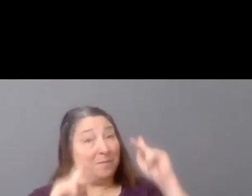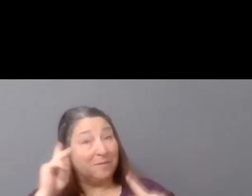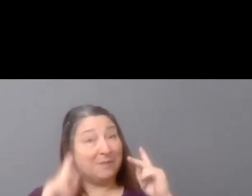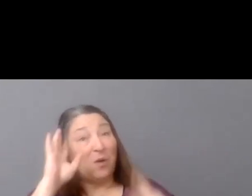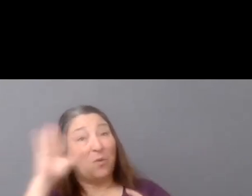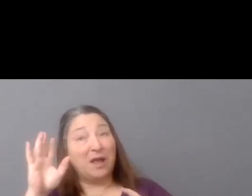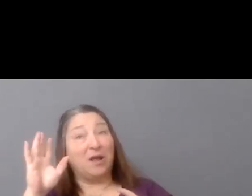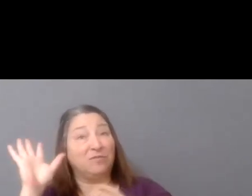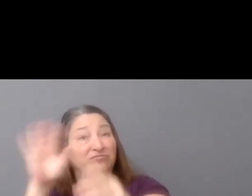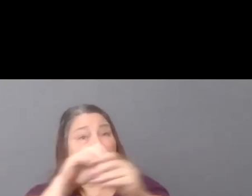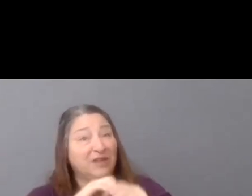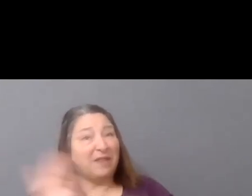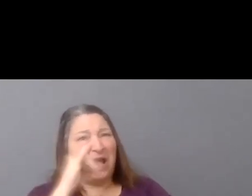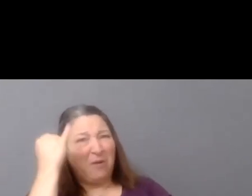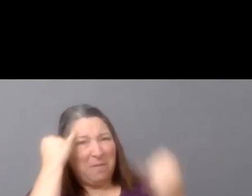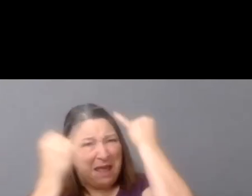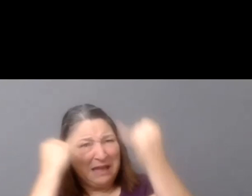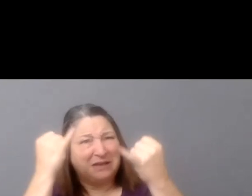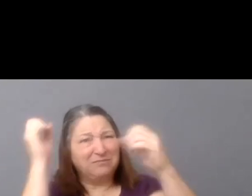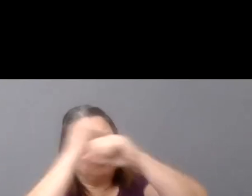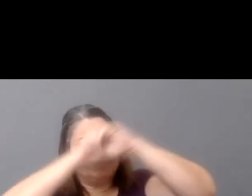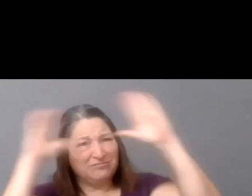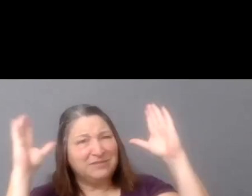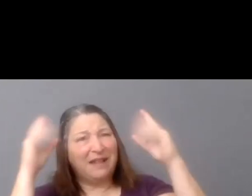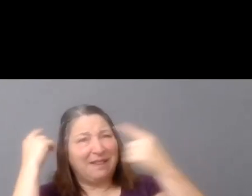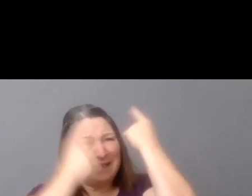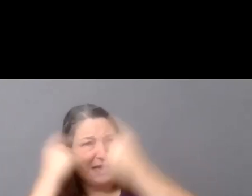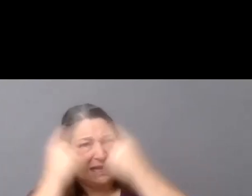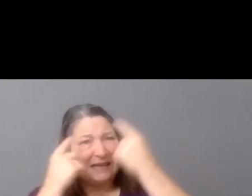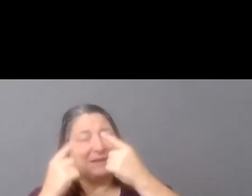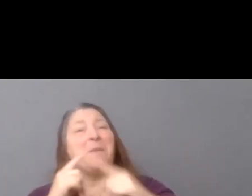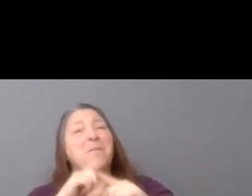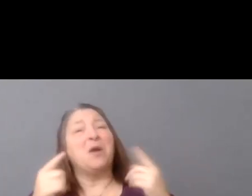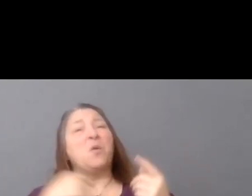we knew that it was also important that we bring in voices from outside of our industry